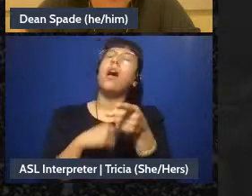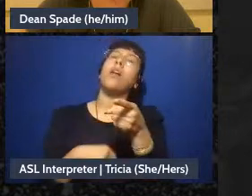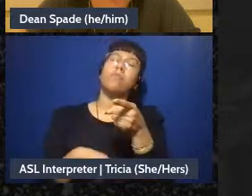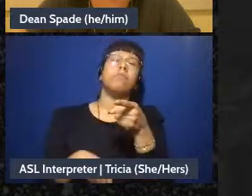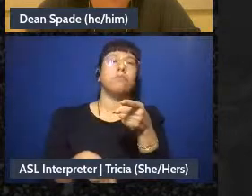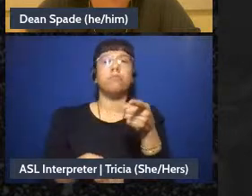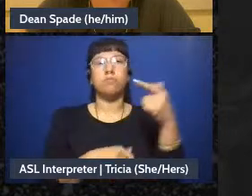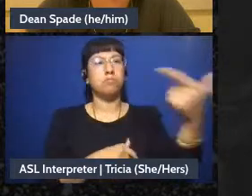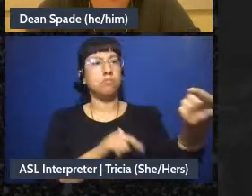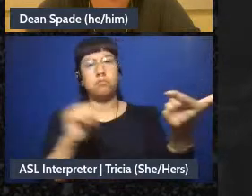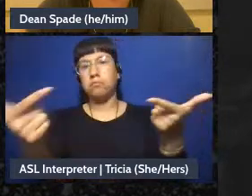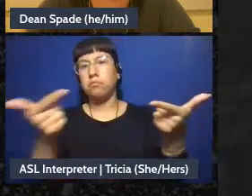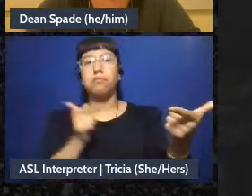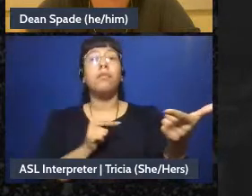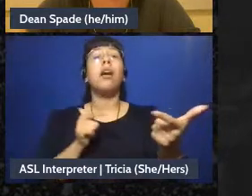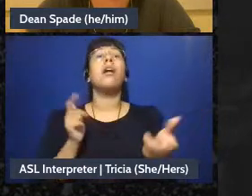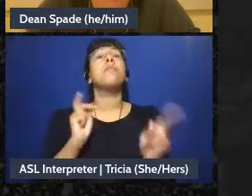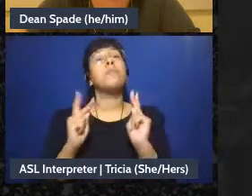People were are really loving, experience, active listening,